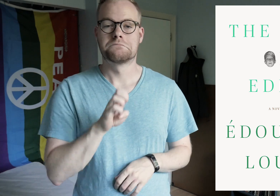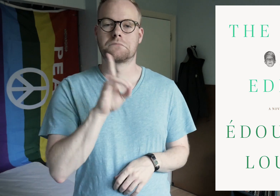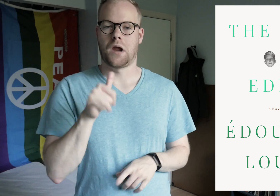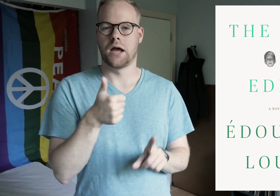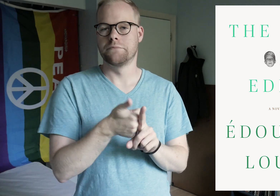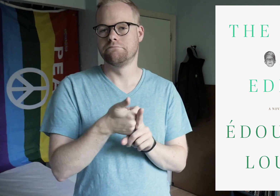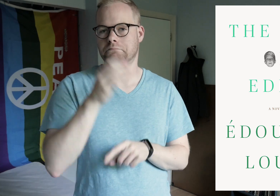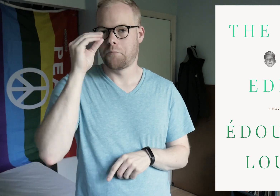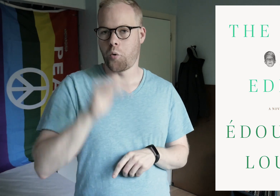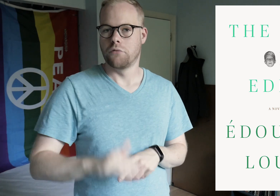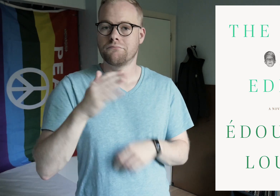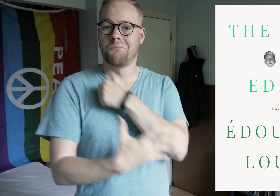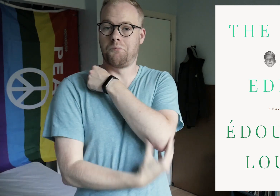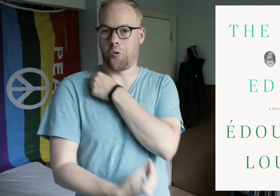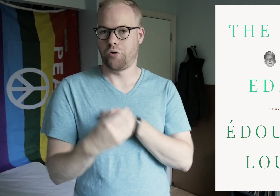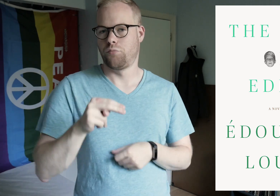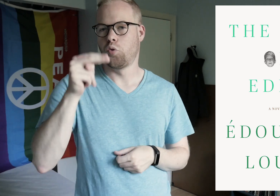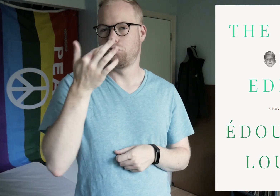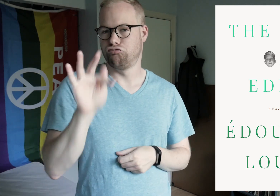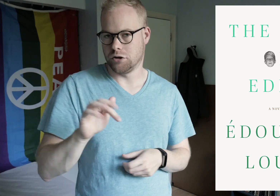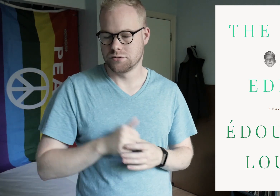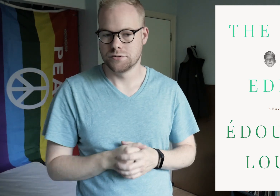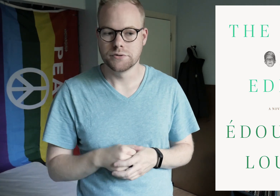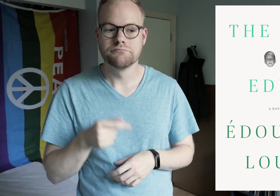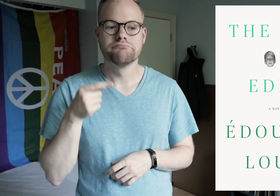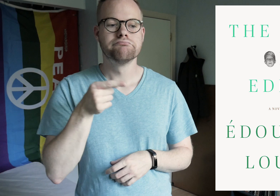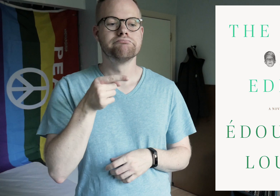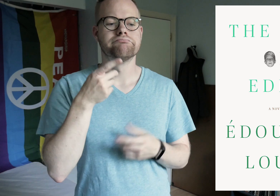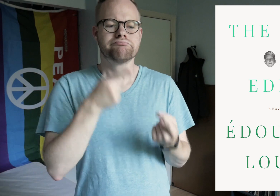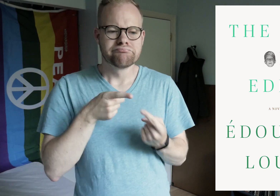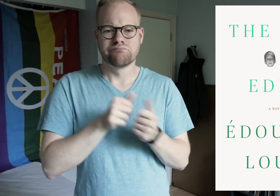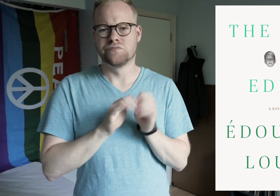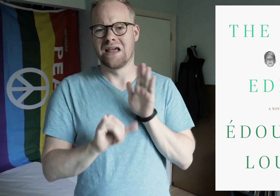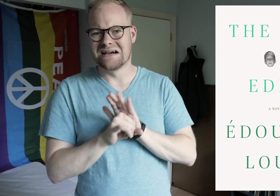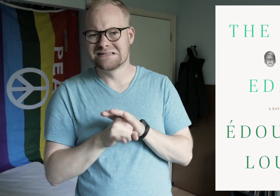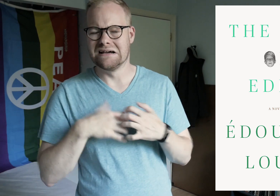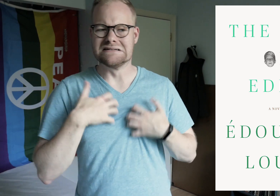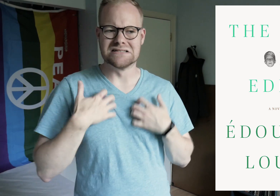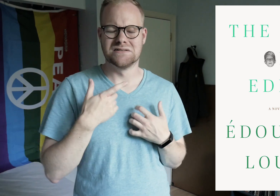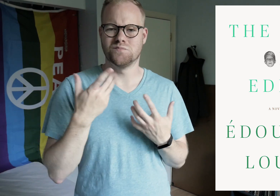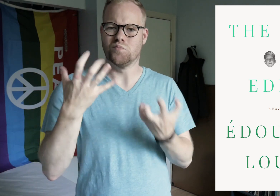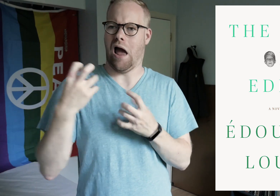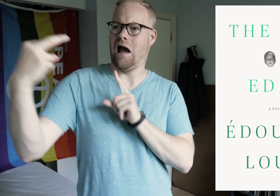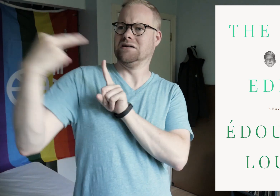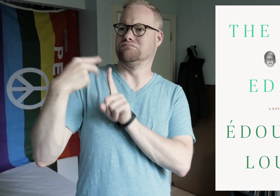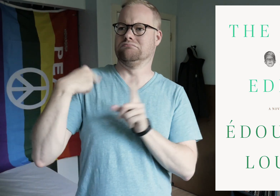Eddy, a boy growing up poor in northern France, struggles with his identity and wanting to be seen as